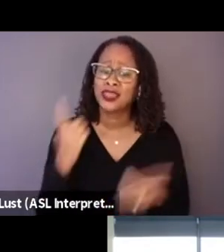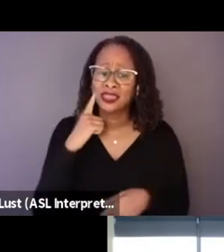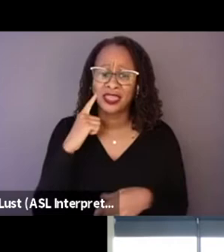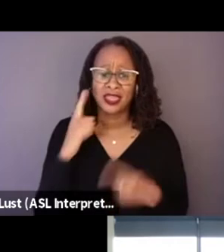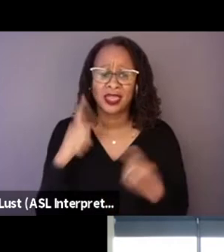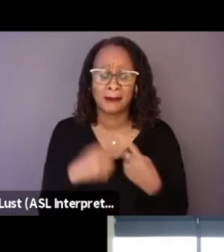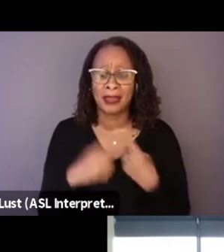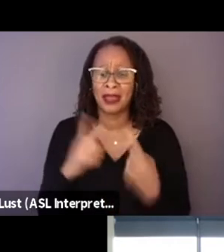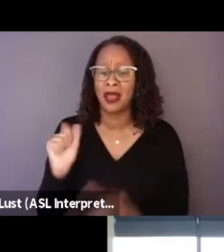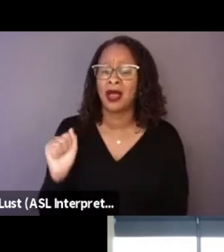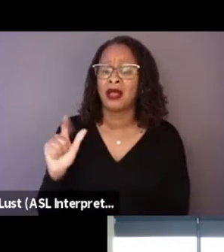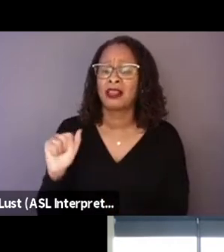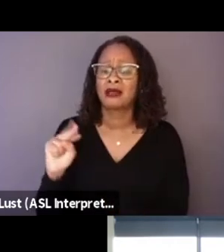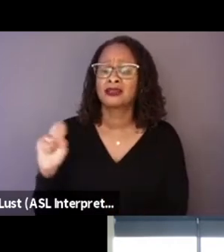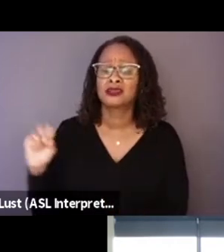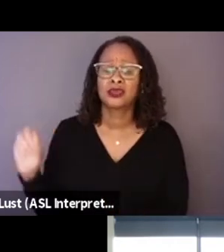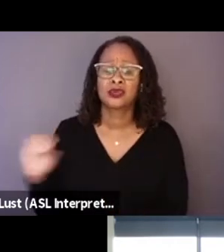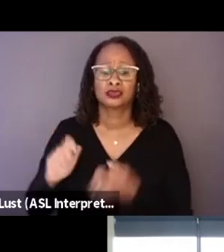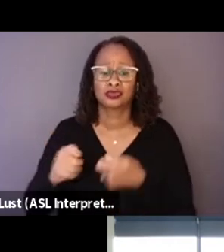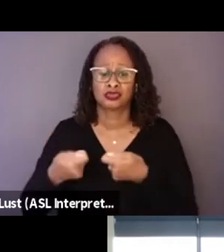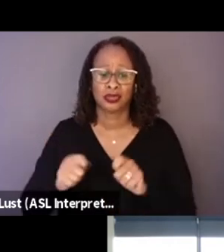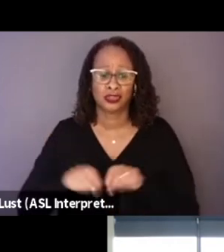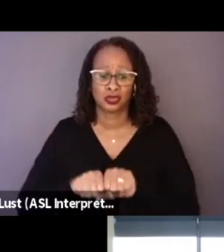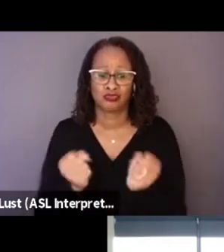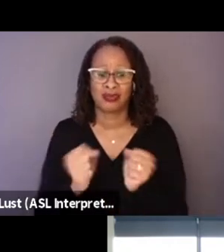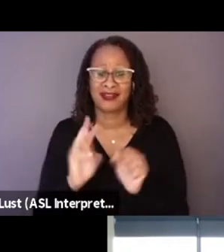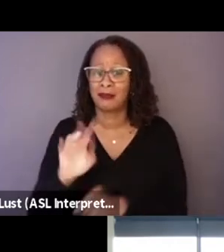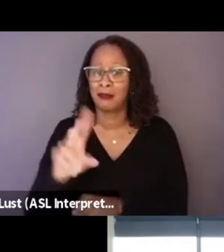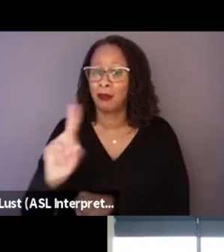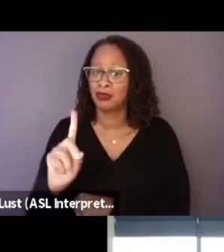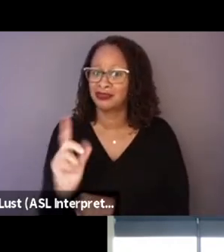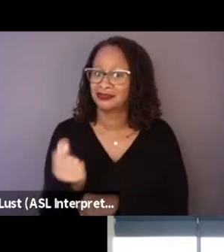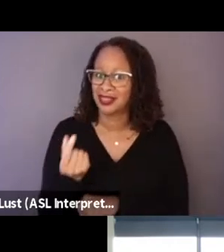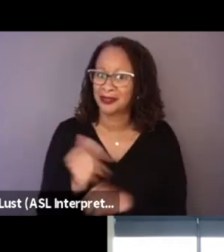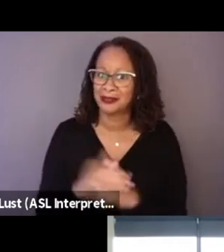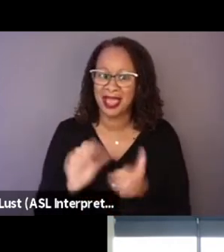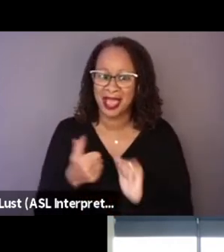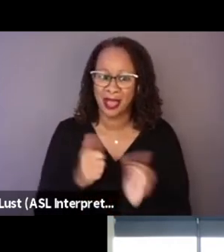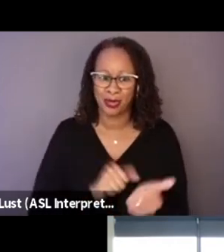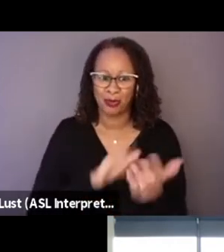trying to break the mold a little bit in terms of how to approach the subject matter?